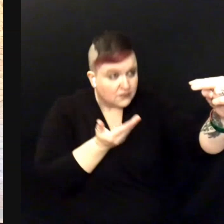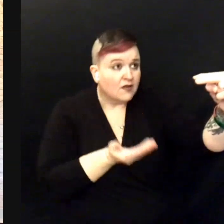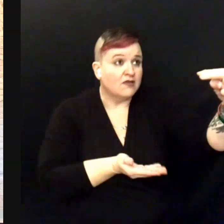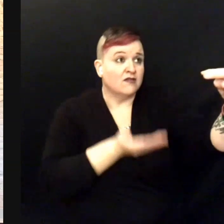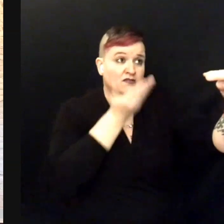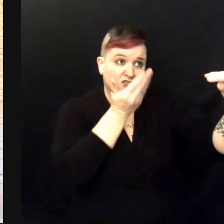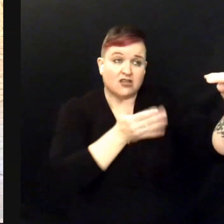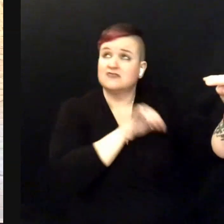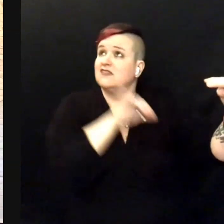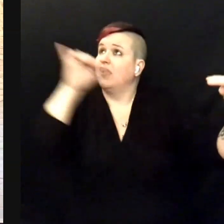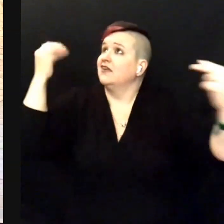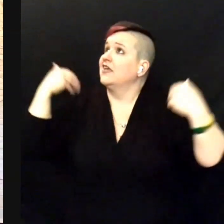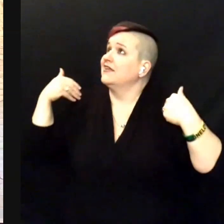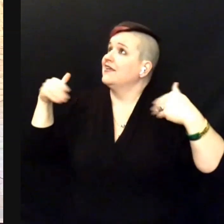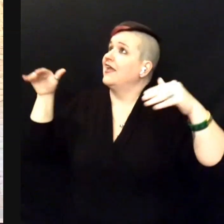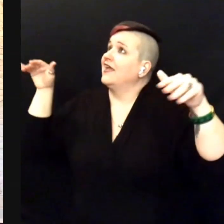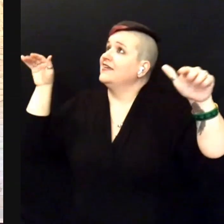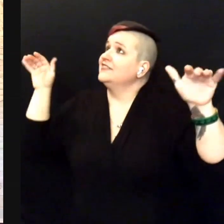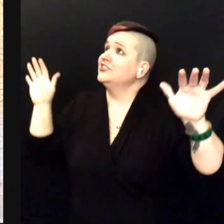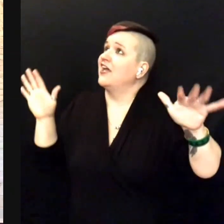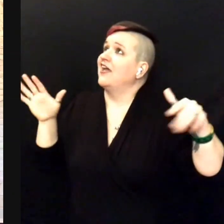You're just like an angel